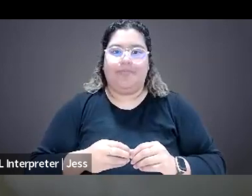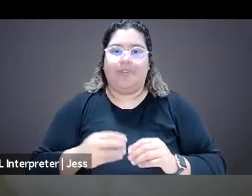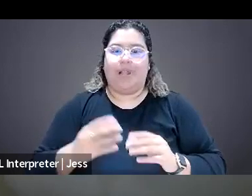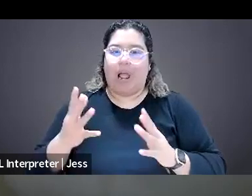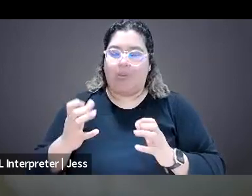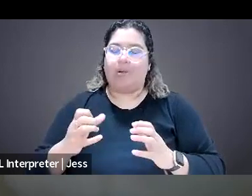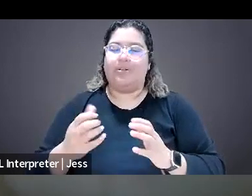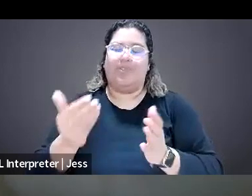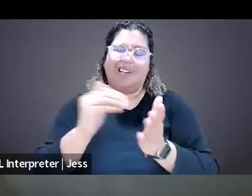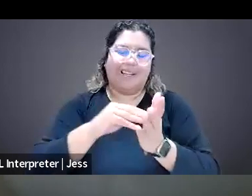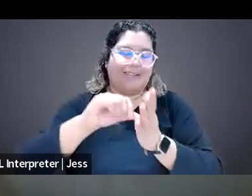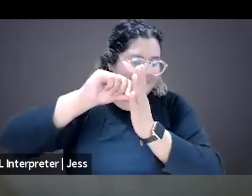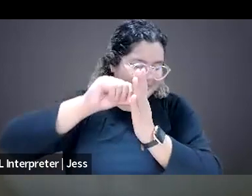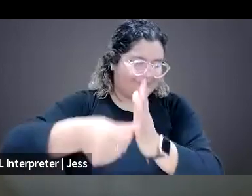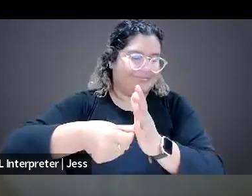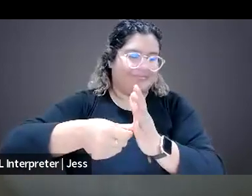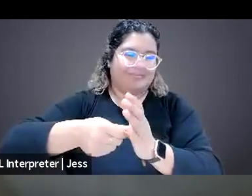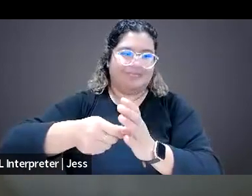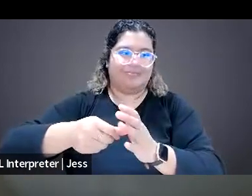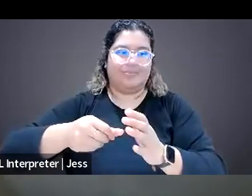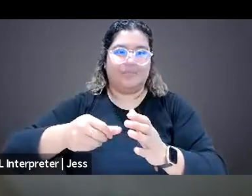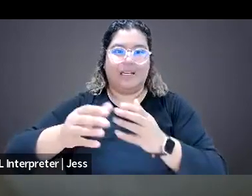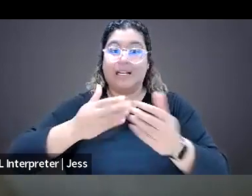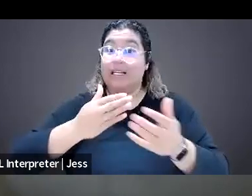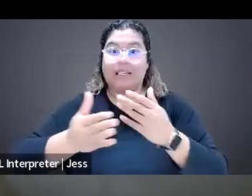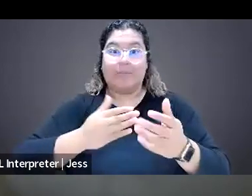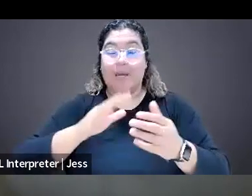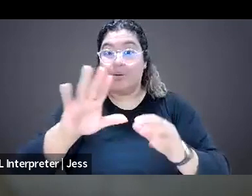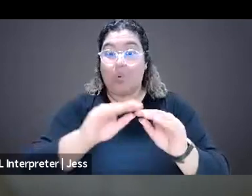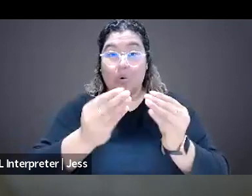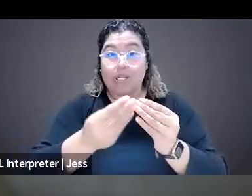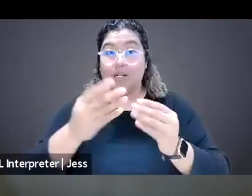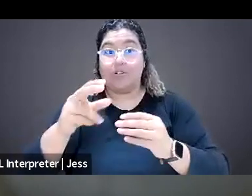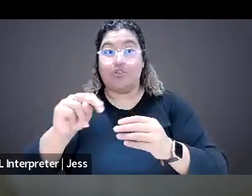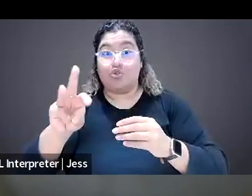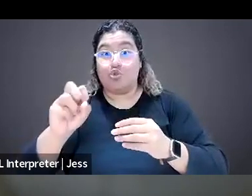the message that no matter the size or the resources available to newsrooms,